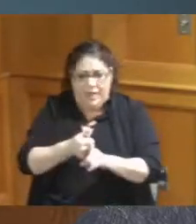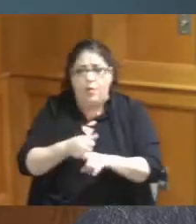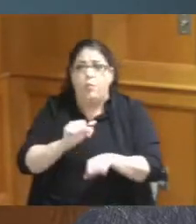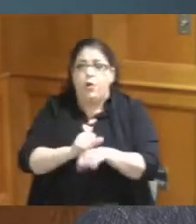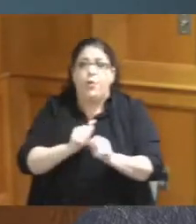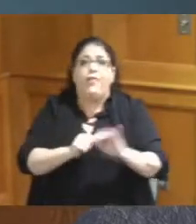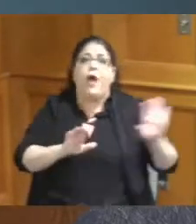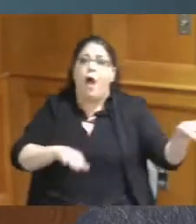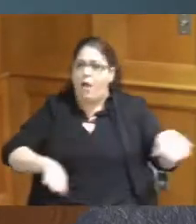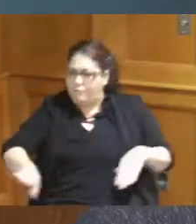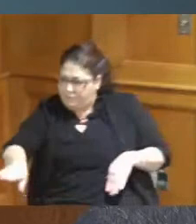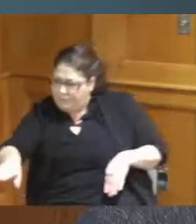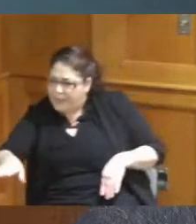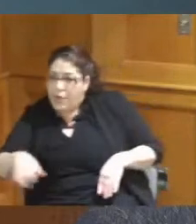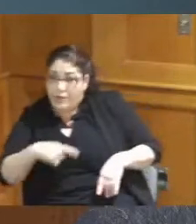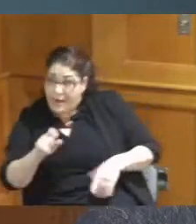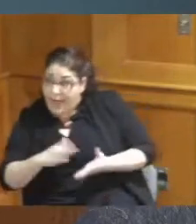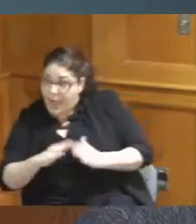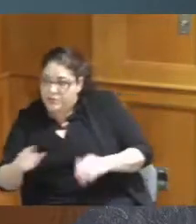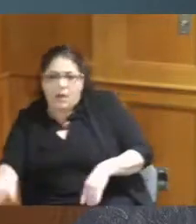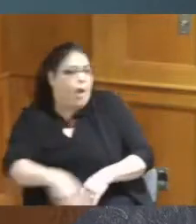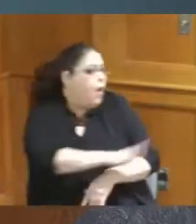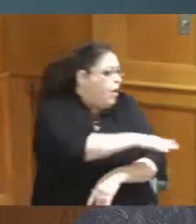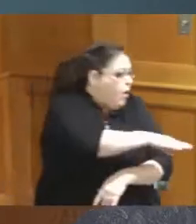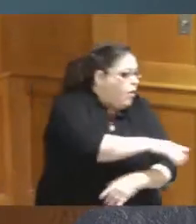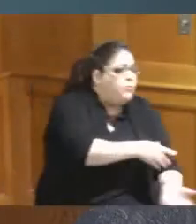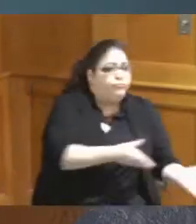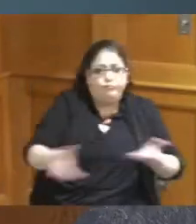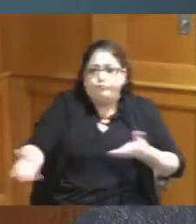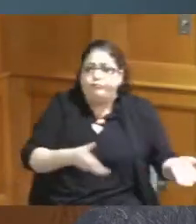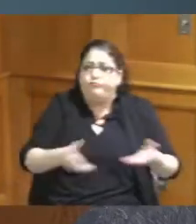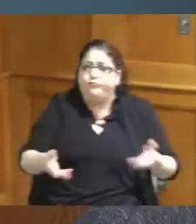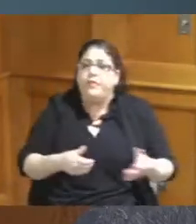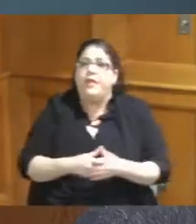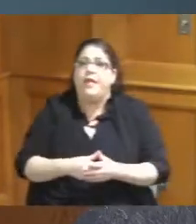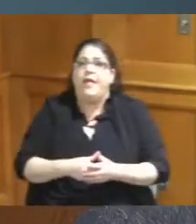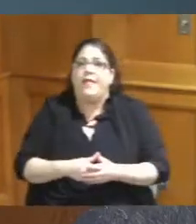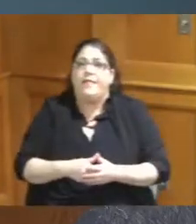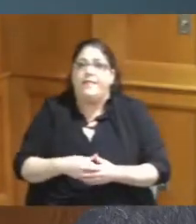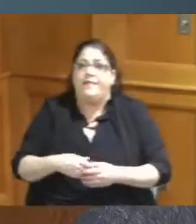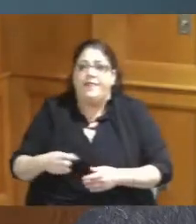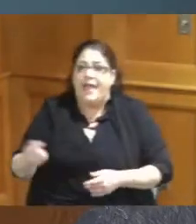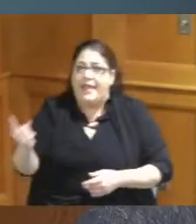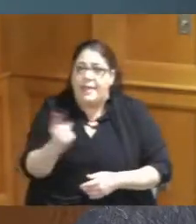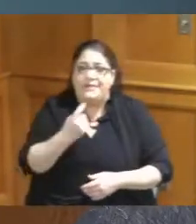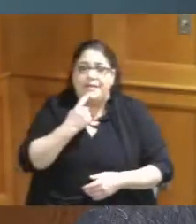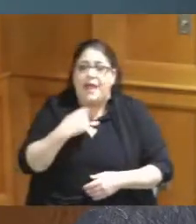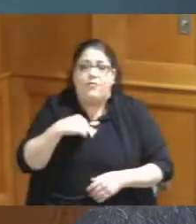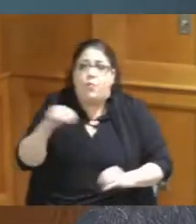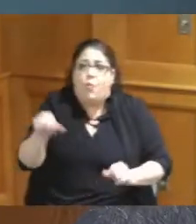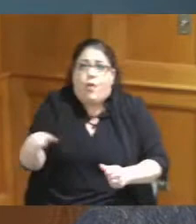some type of housing they were actually out there and came and said we have nowhere else to go and I